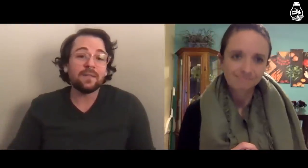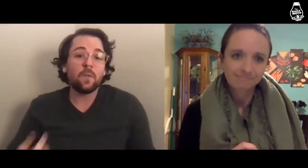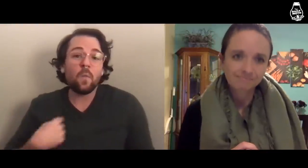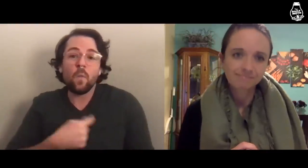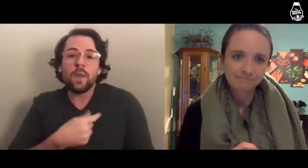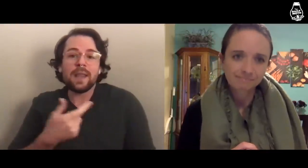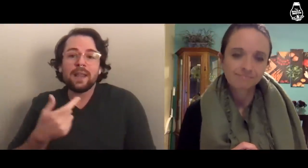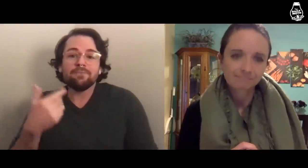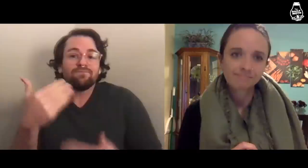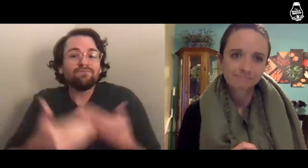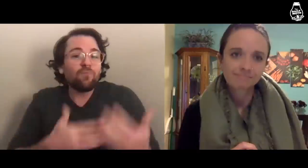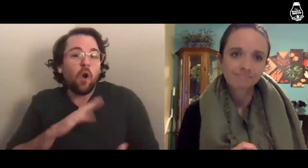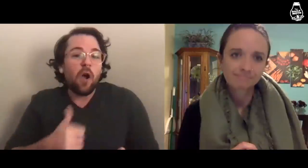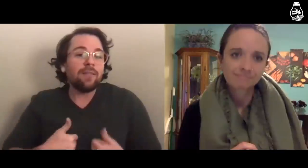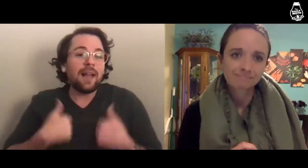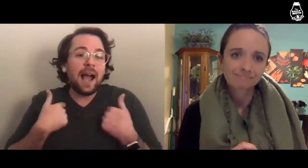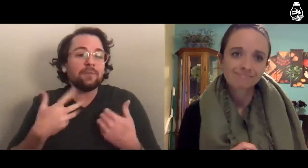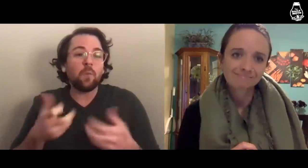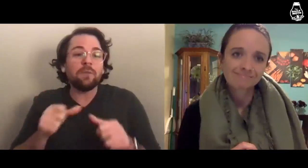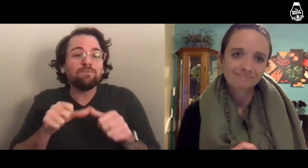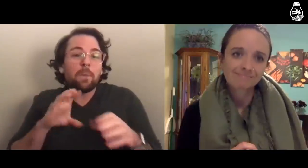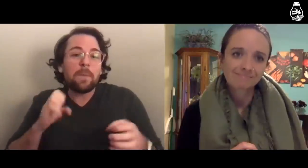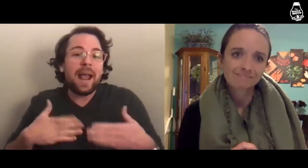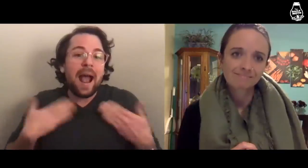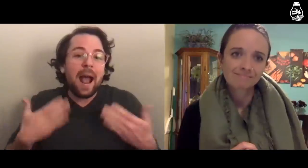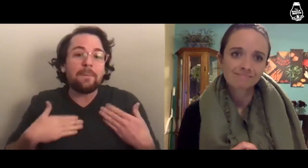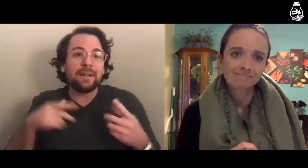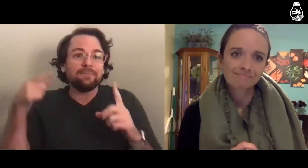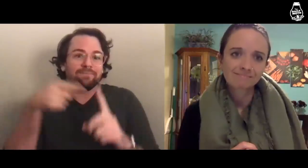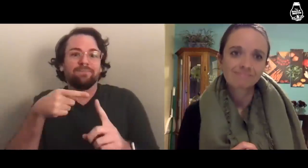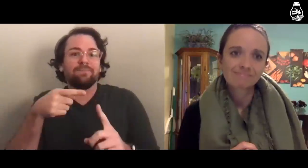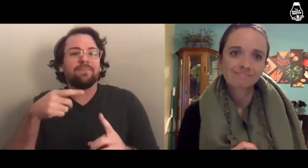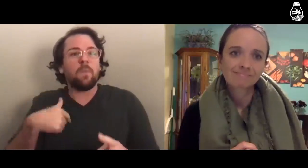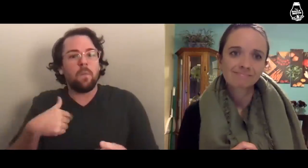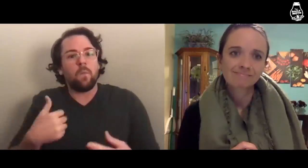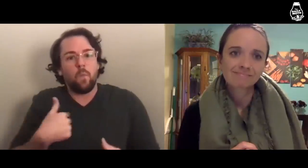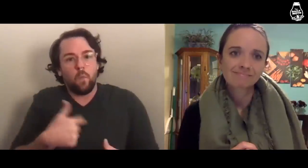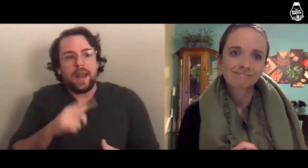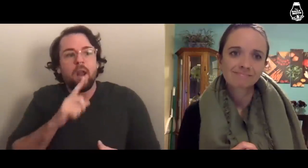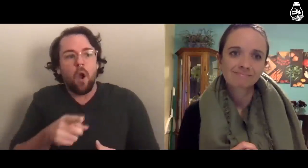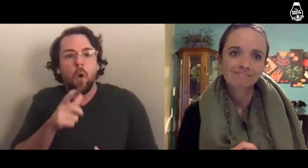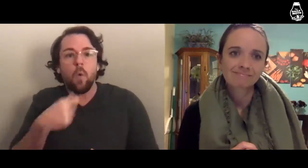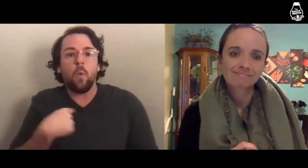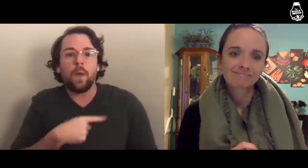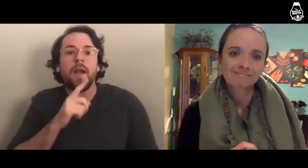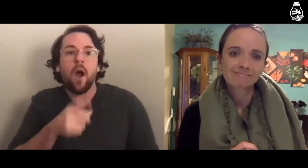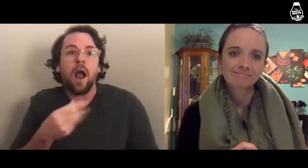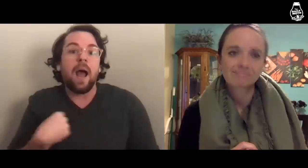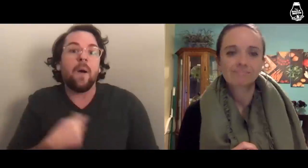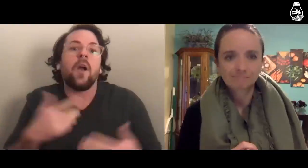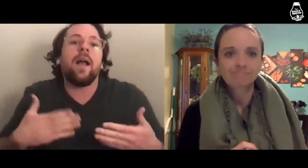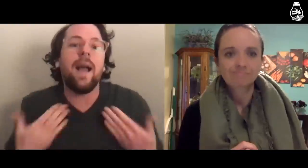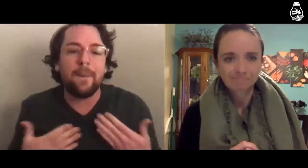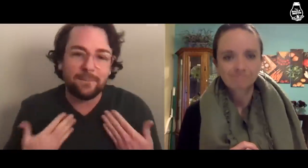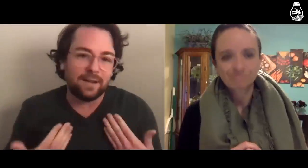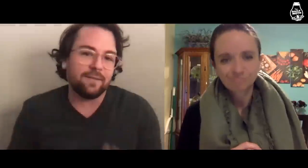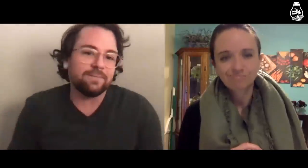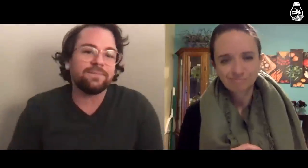We live our lives and want to be happy. We are who we are, and we are happy.